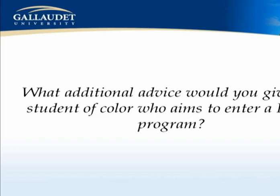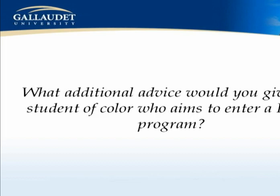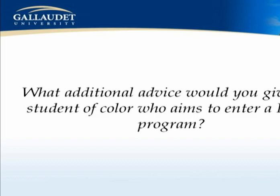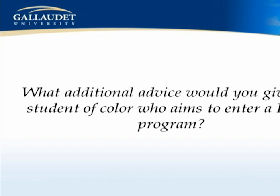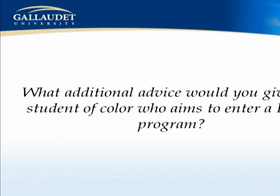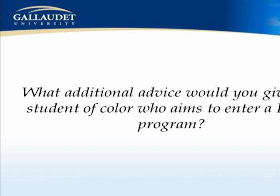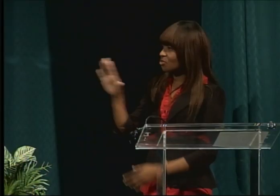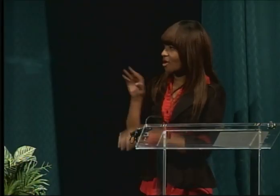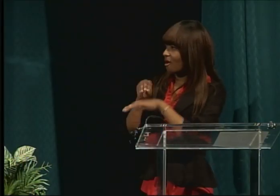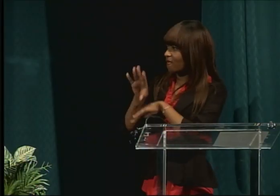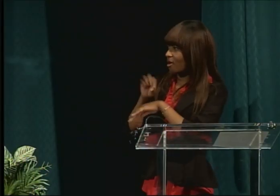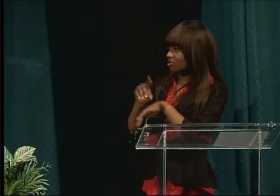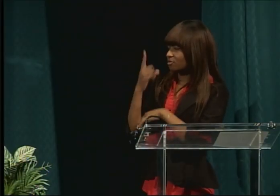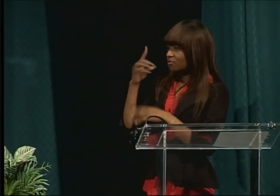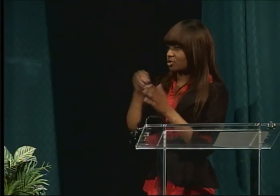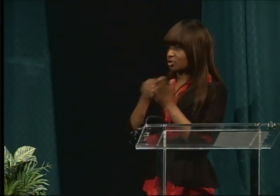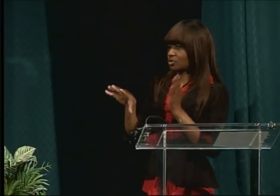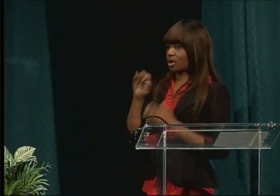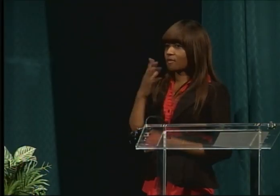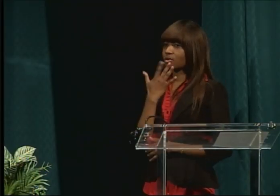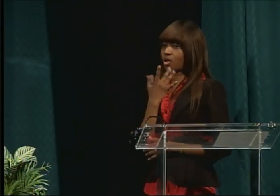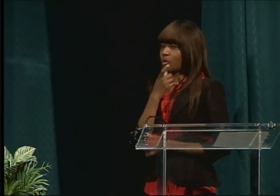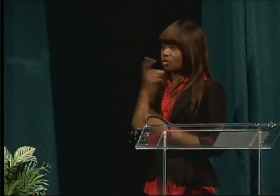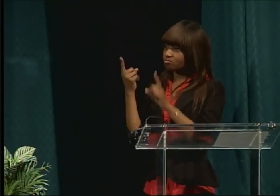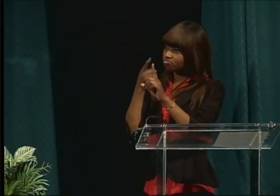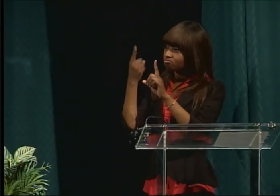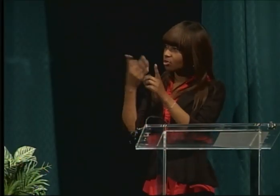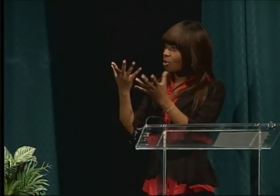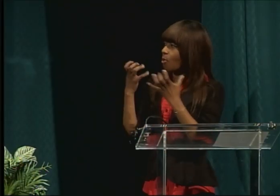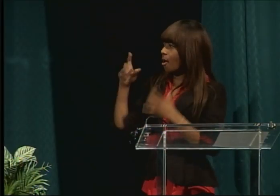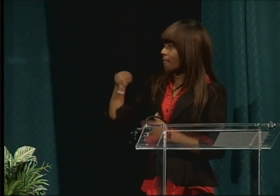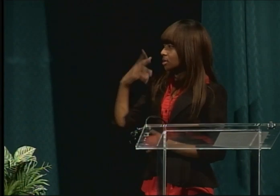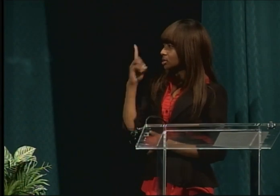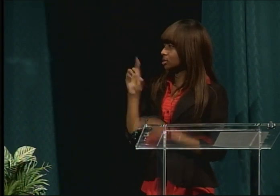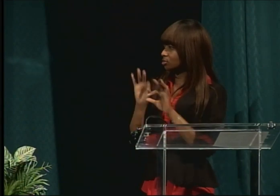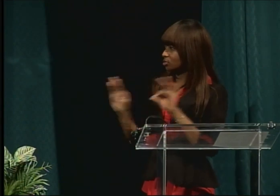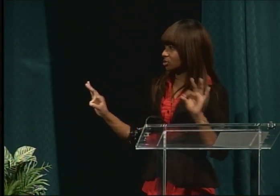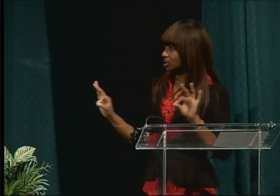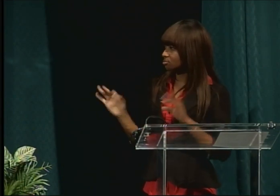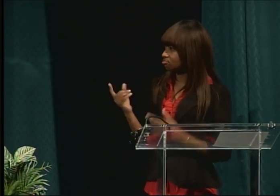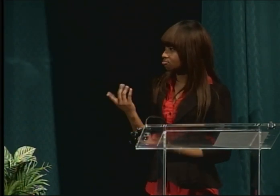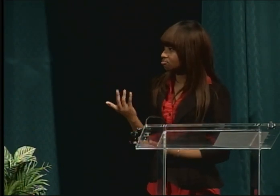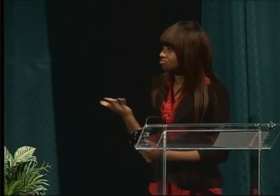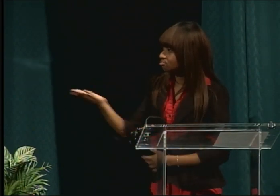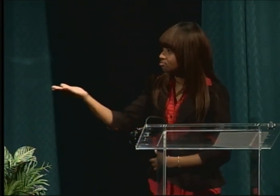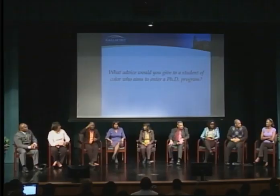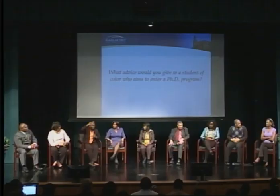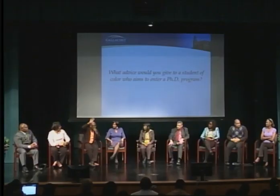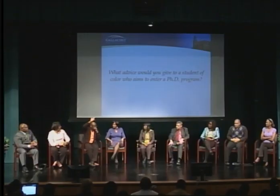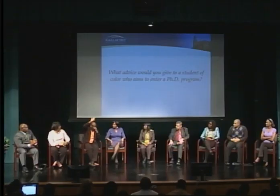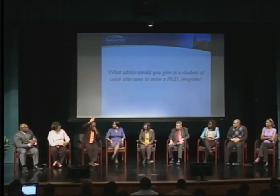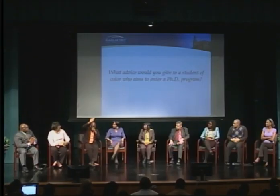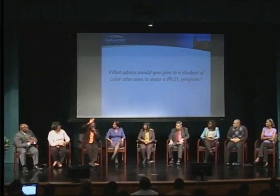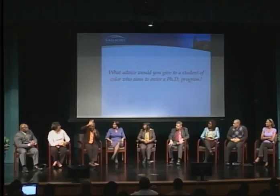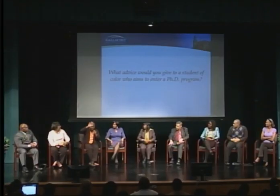I say the same thing to you that I say to my children: First of all,